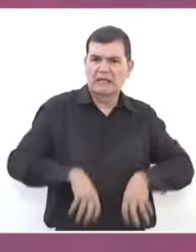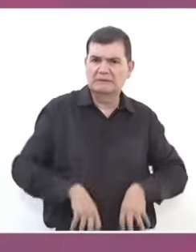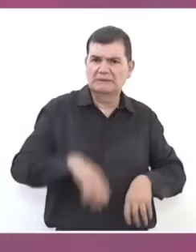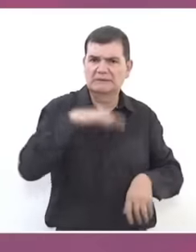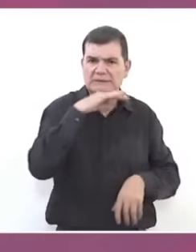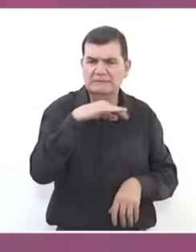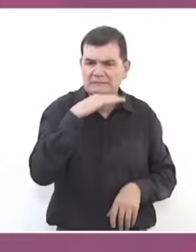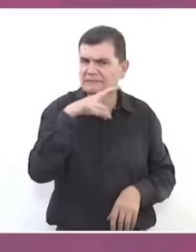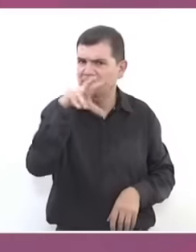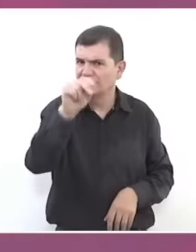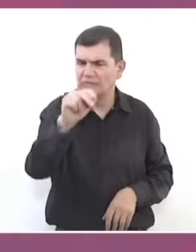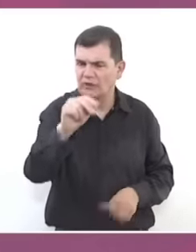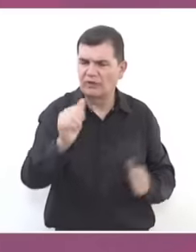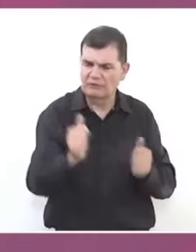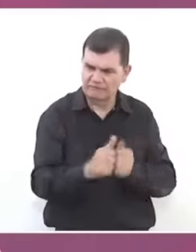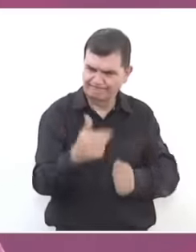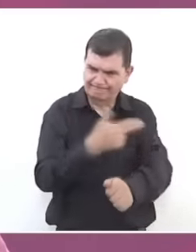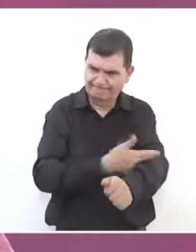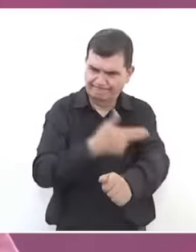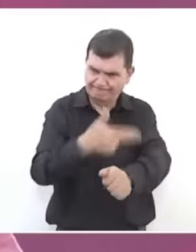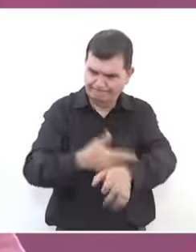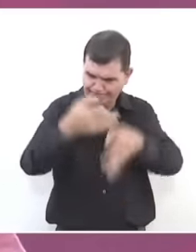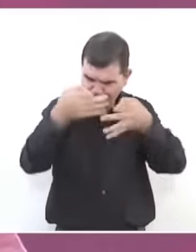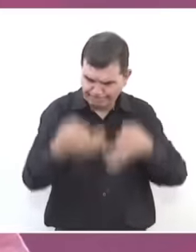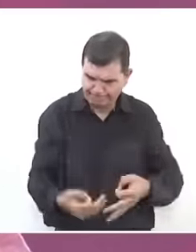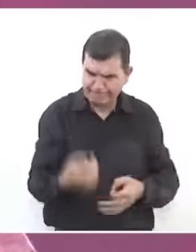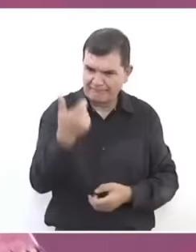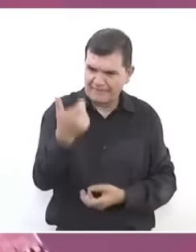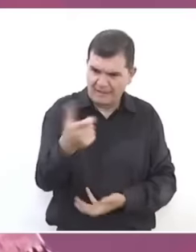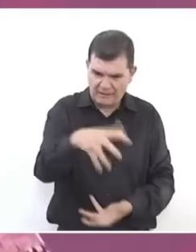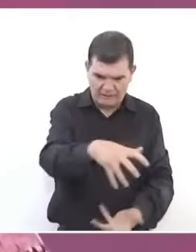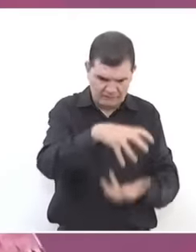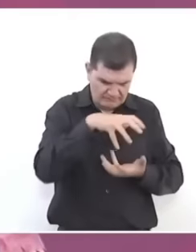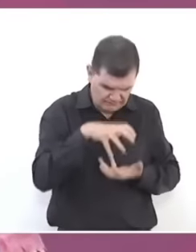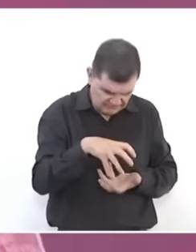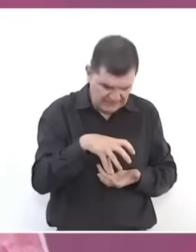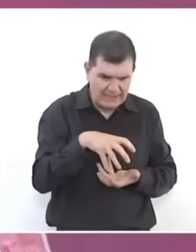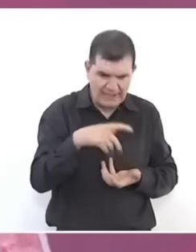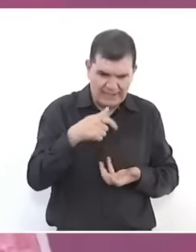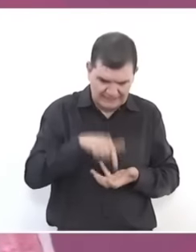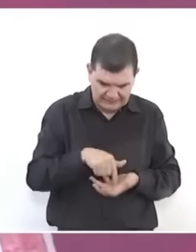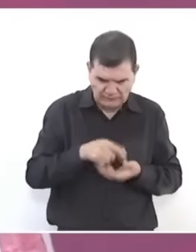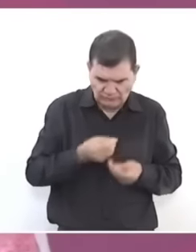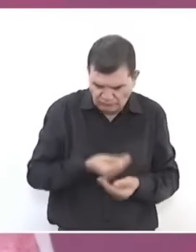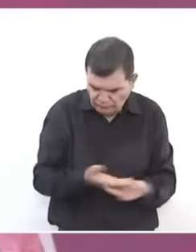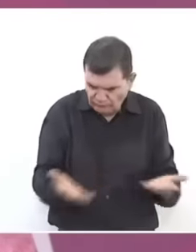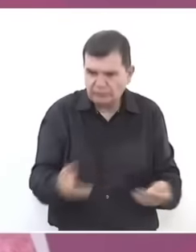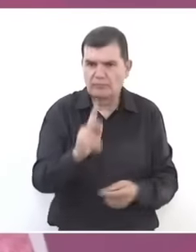with honesty because the resource of the people is the people of Mexico from no one